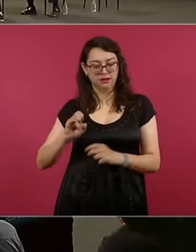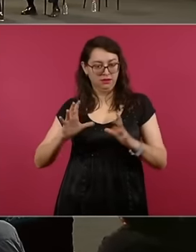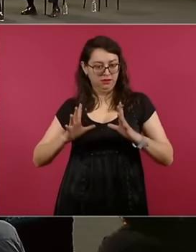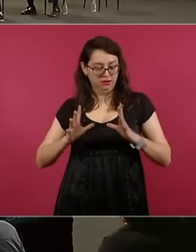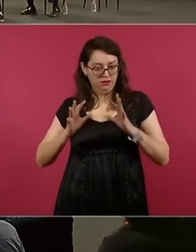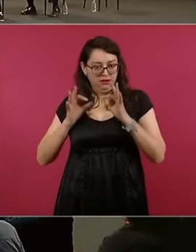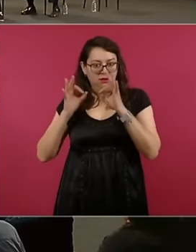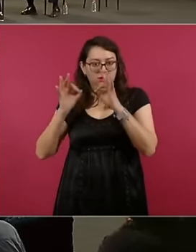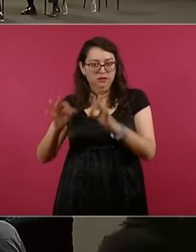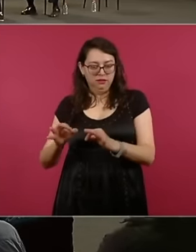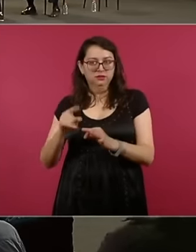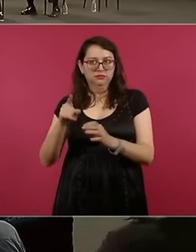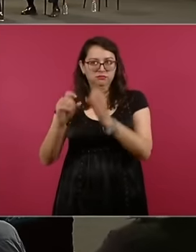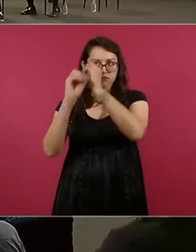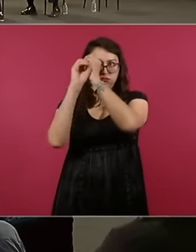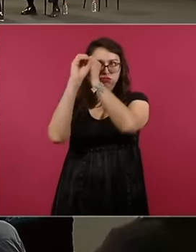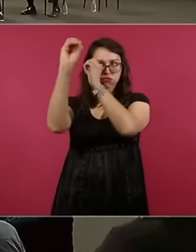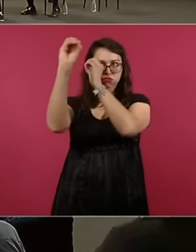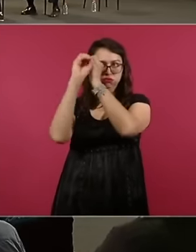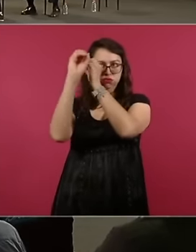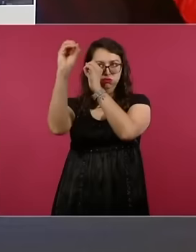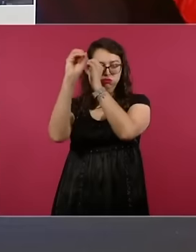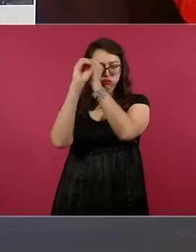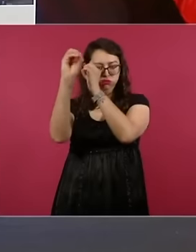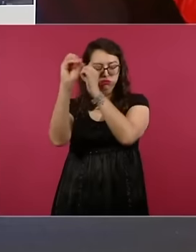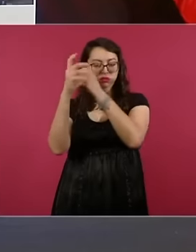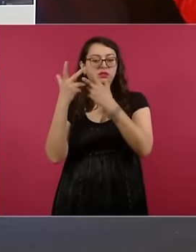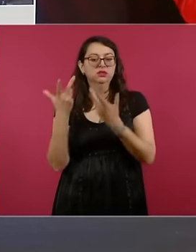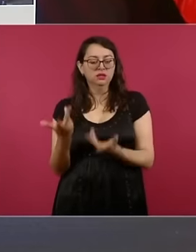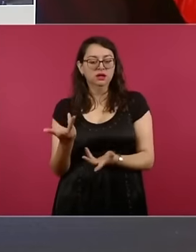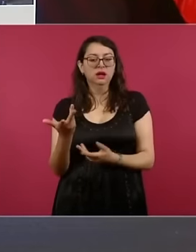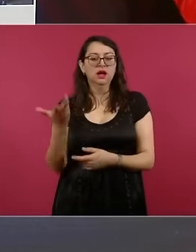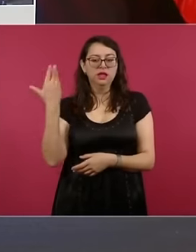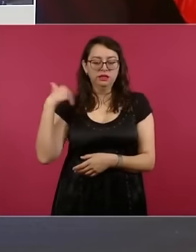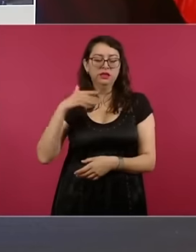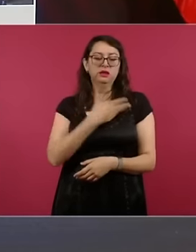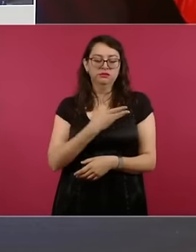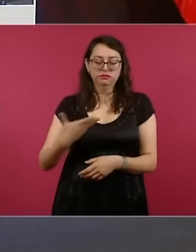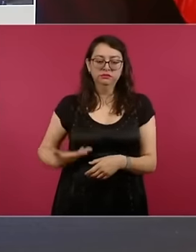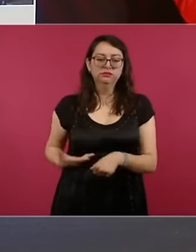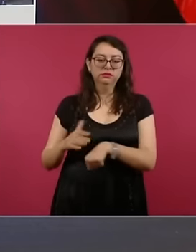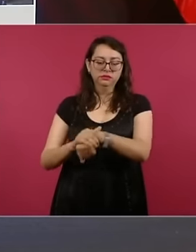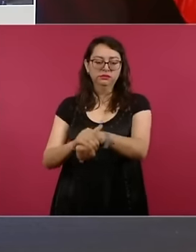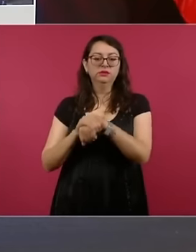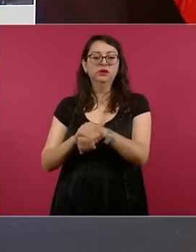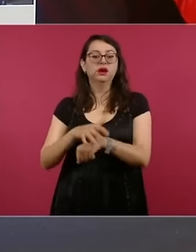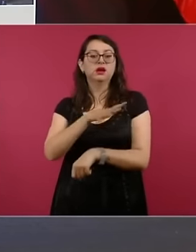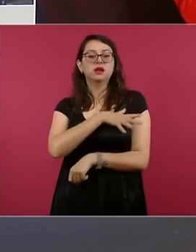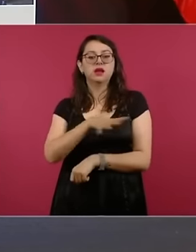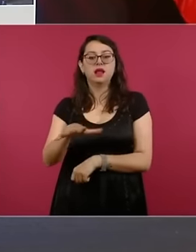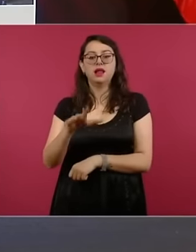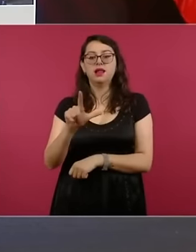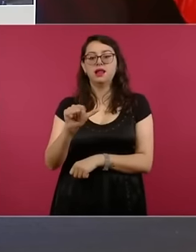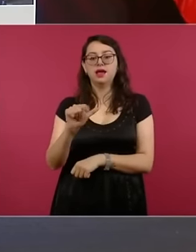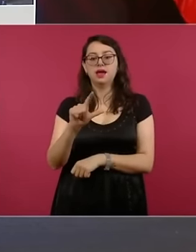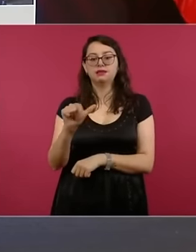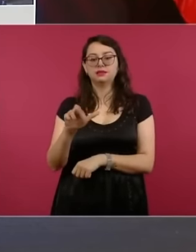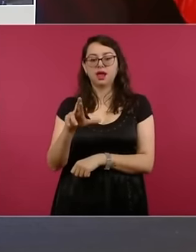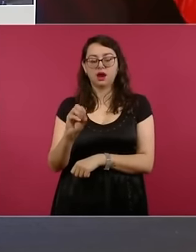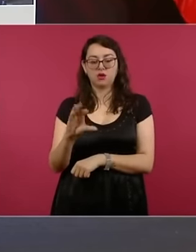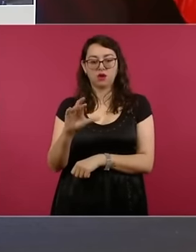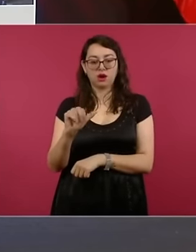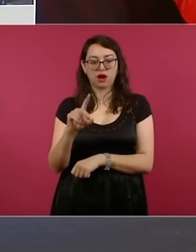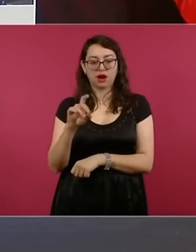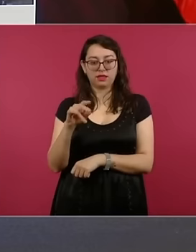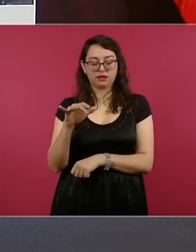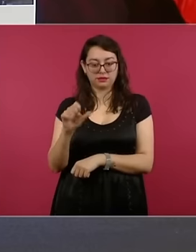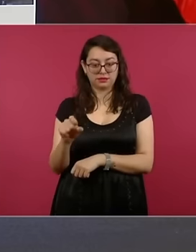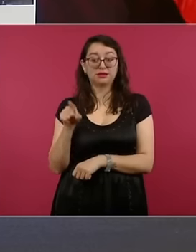Tonancintla was a friend of the president, General Lázaro Cárdenas, and he suffered from deafness, so